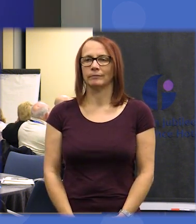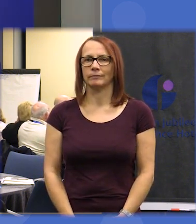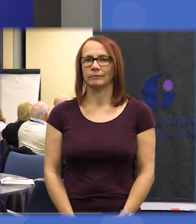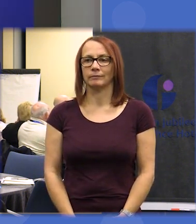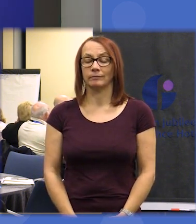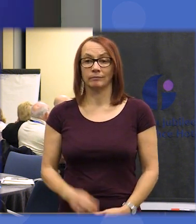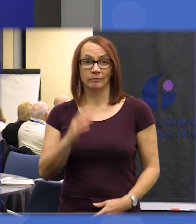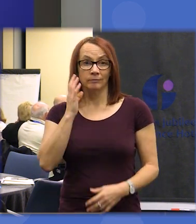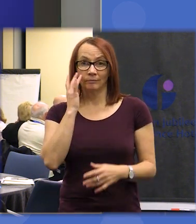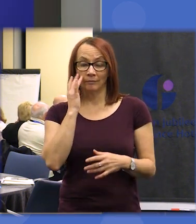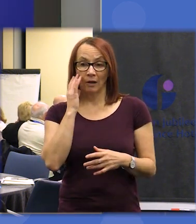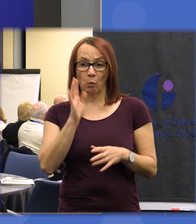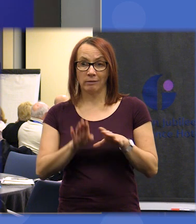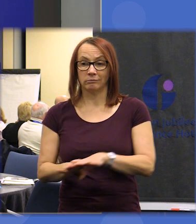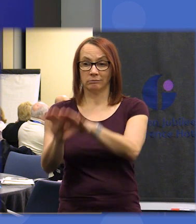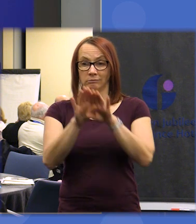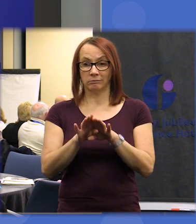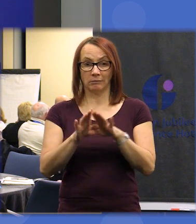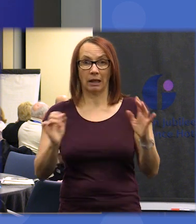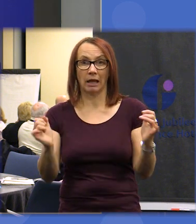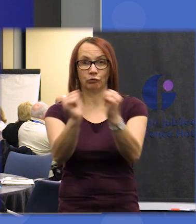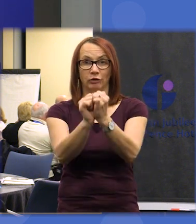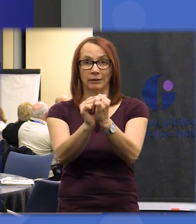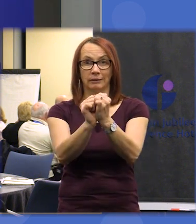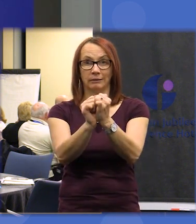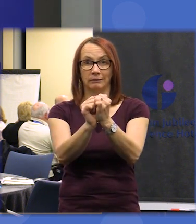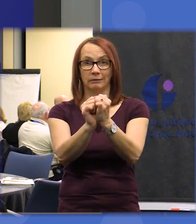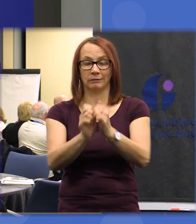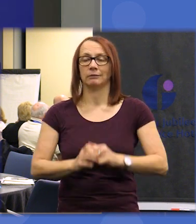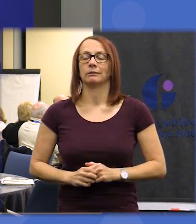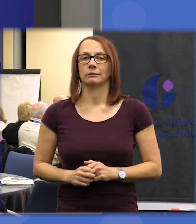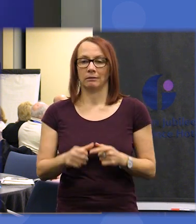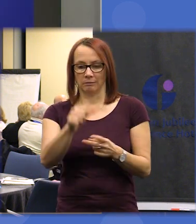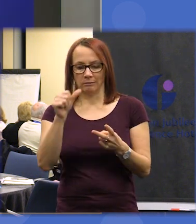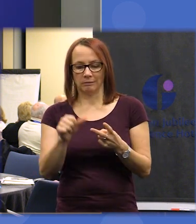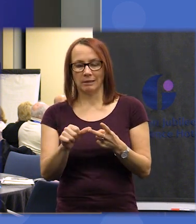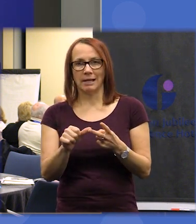vision for the country and we're going to use the next three four